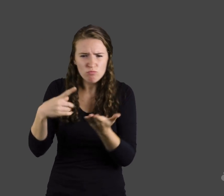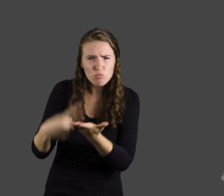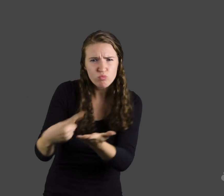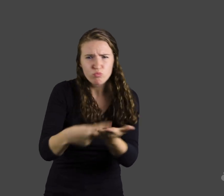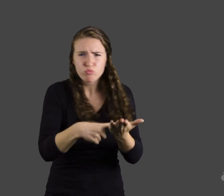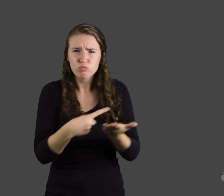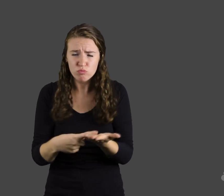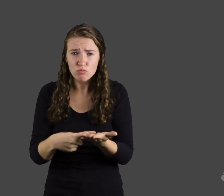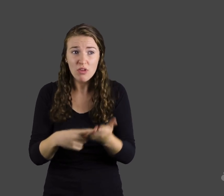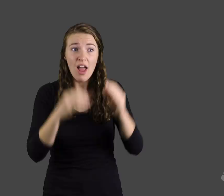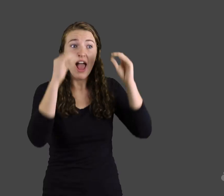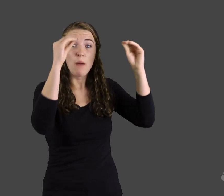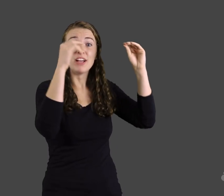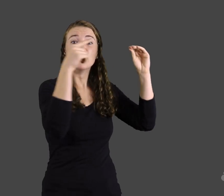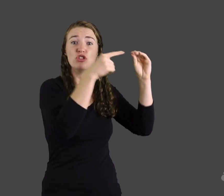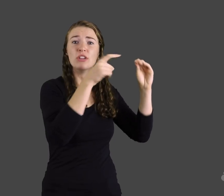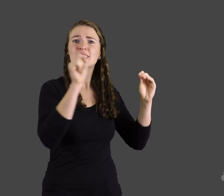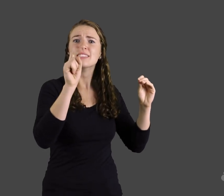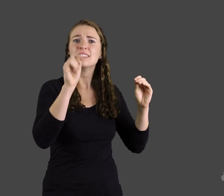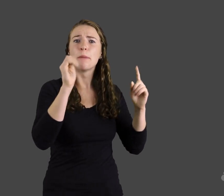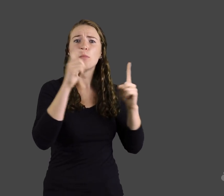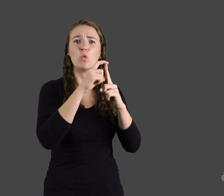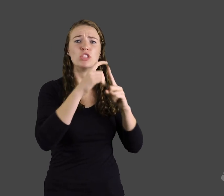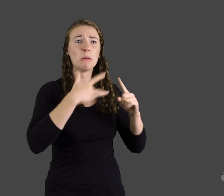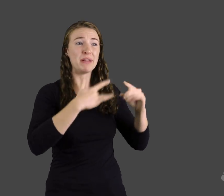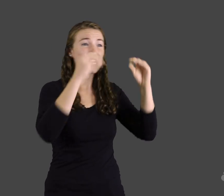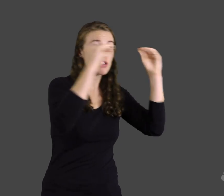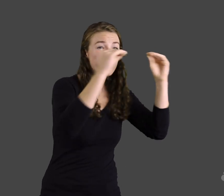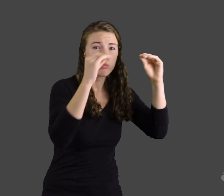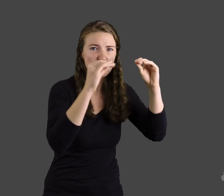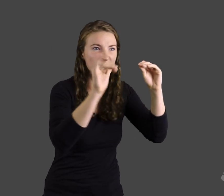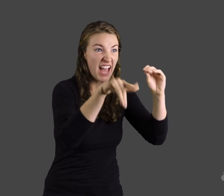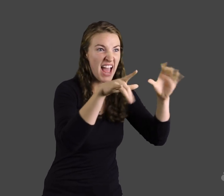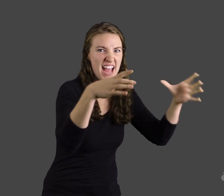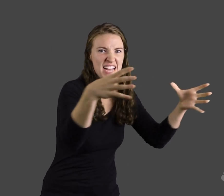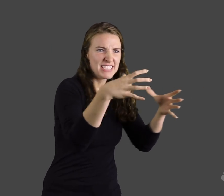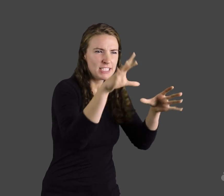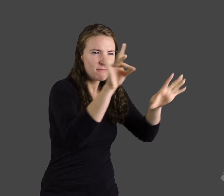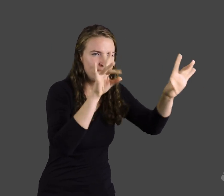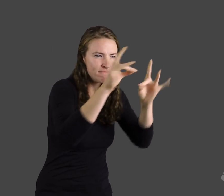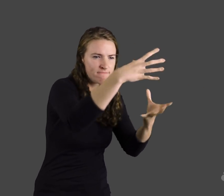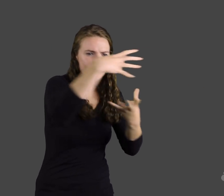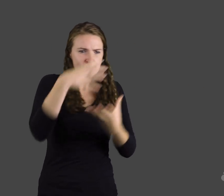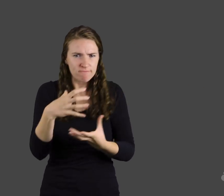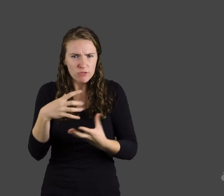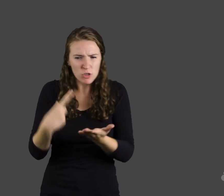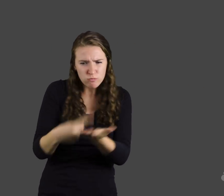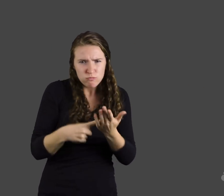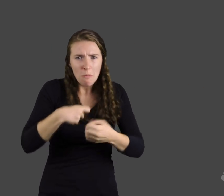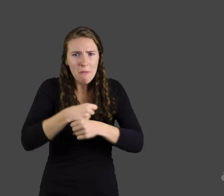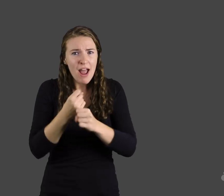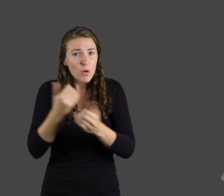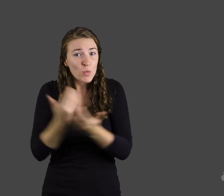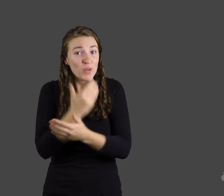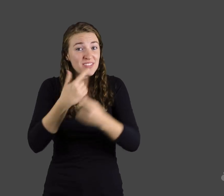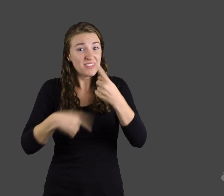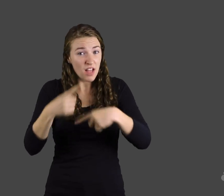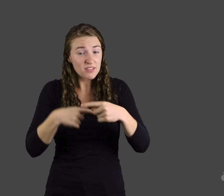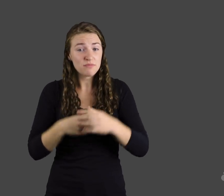When we meet, we discuss fundamental topics in STEM, and as part of the process, we note critical concepts for which no ASL sign currently exists, and coin ASL terms for those concepts.